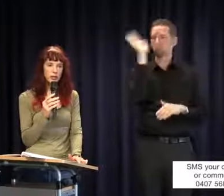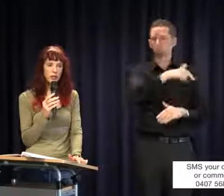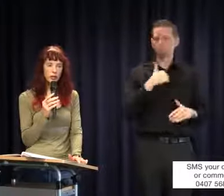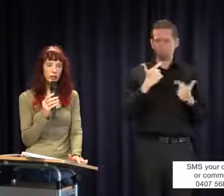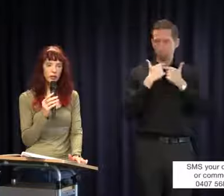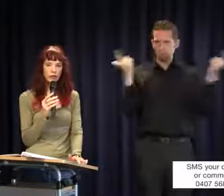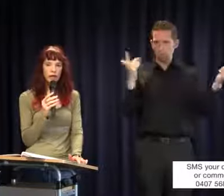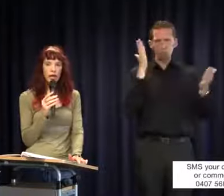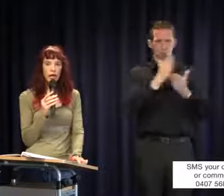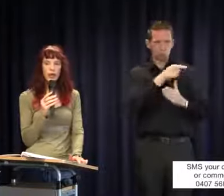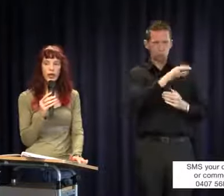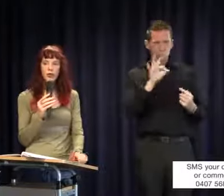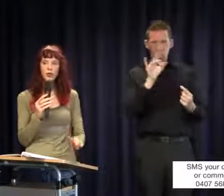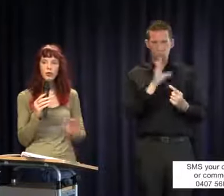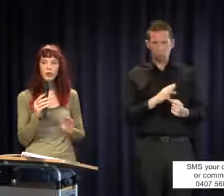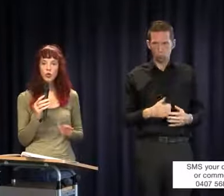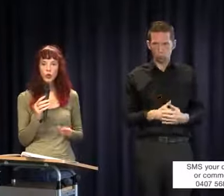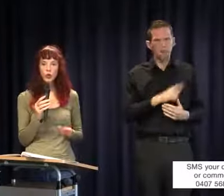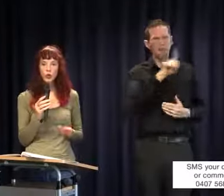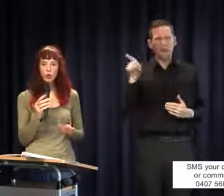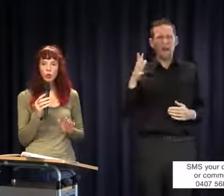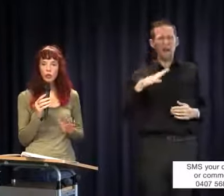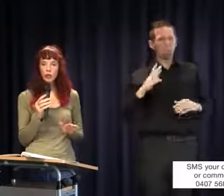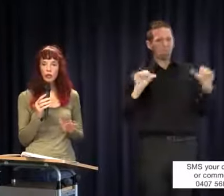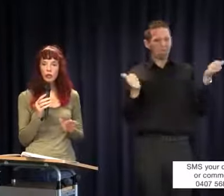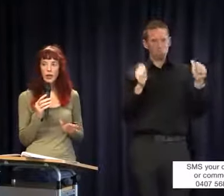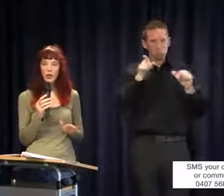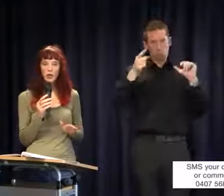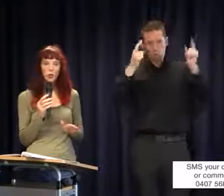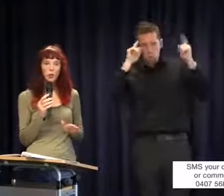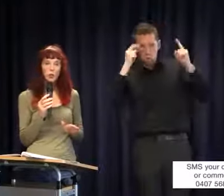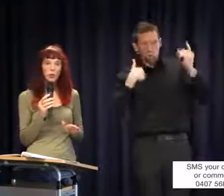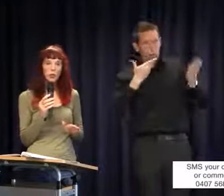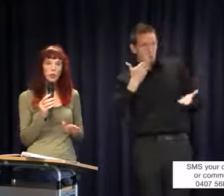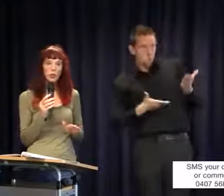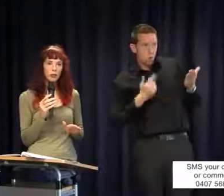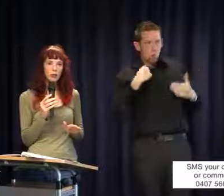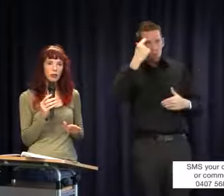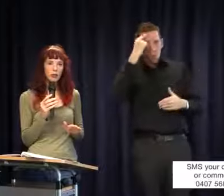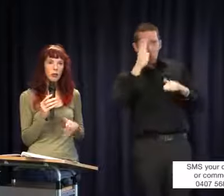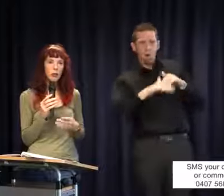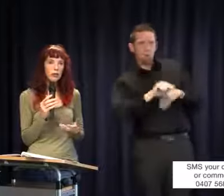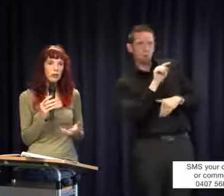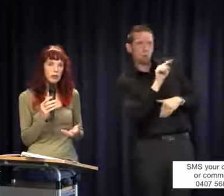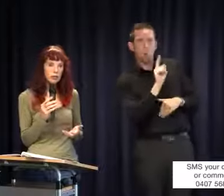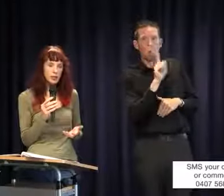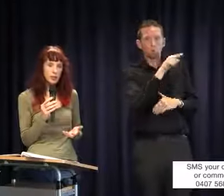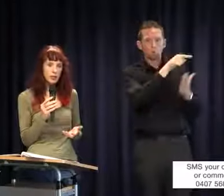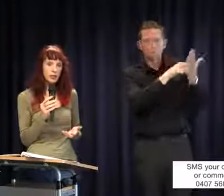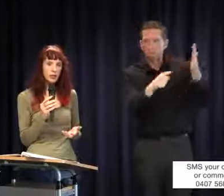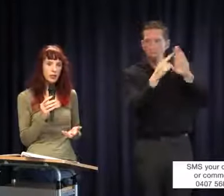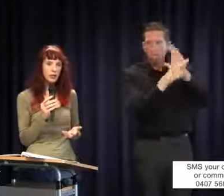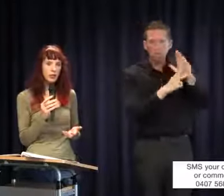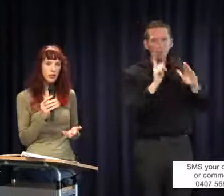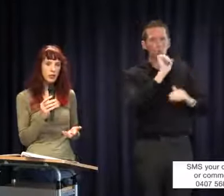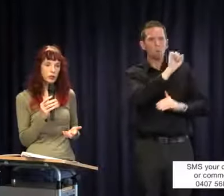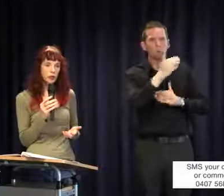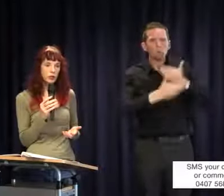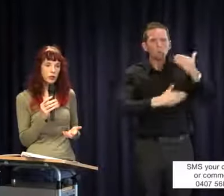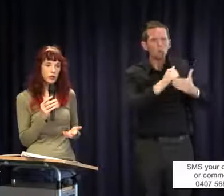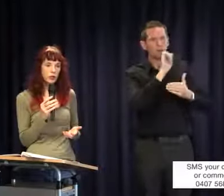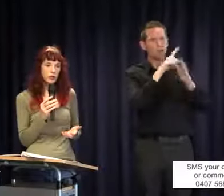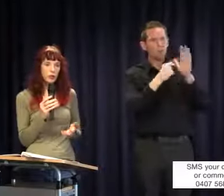irrelevant. We have to stop worrying about the policies and the procedures of the department